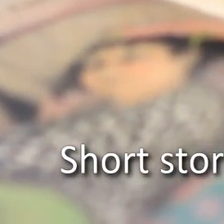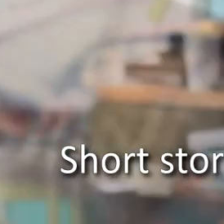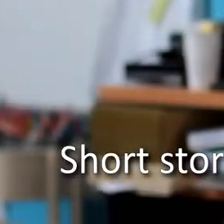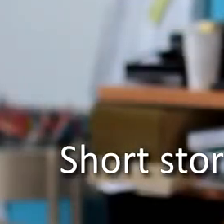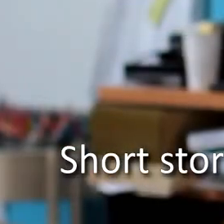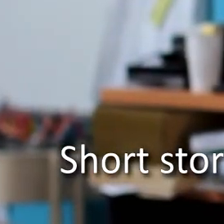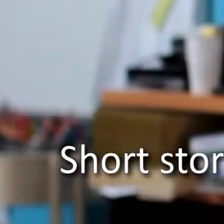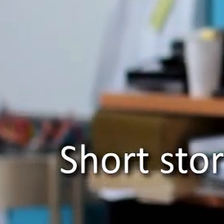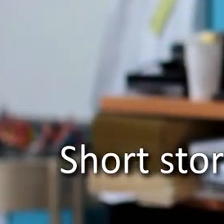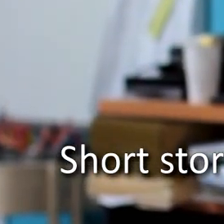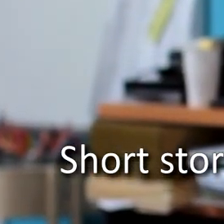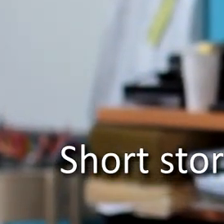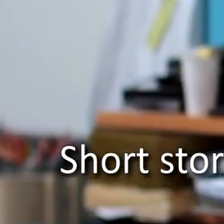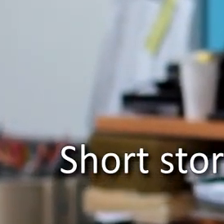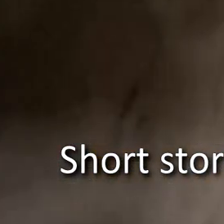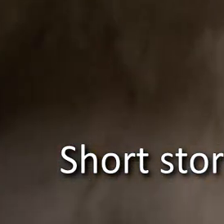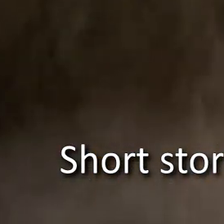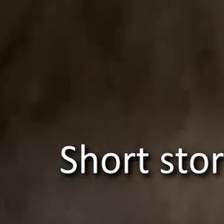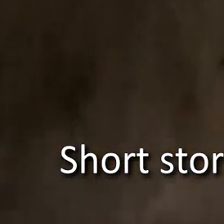[voiceover] I am the magician!